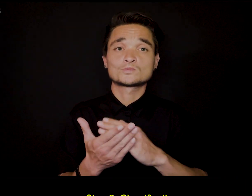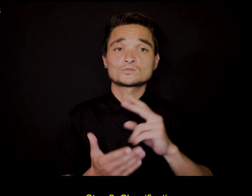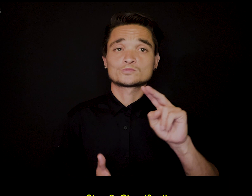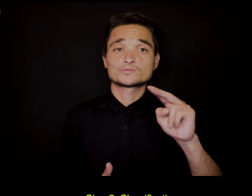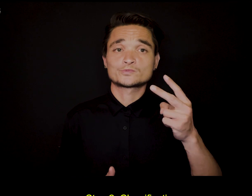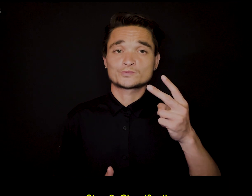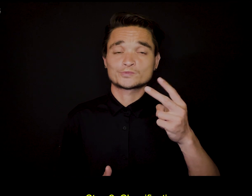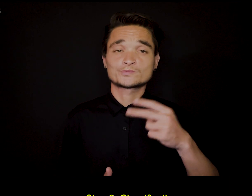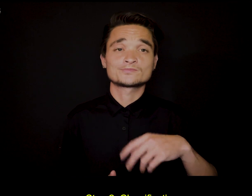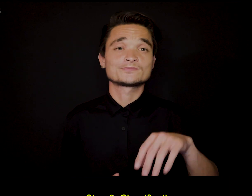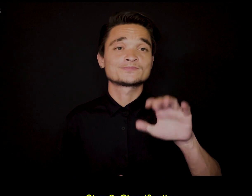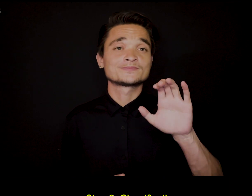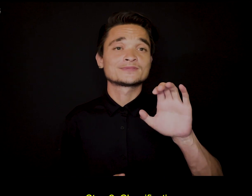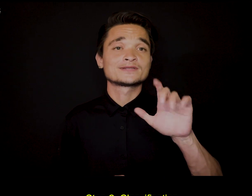Step 2: Classification